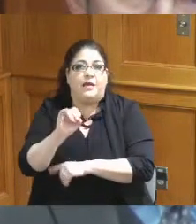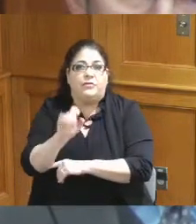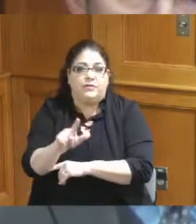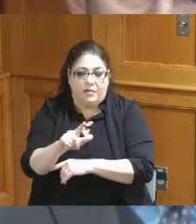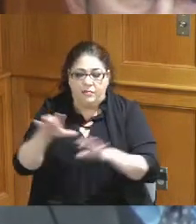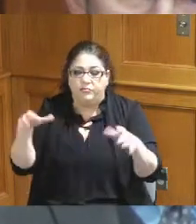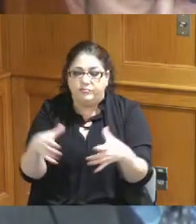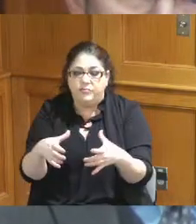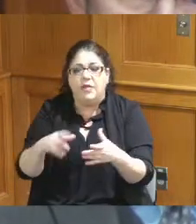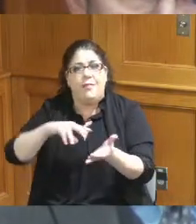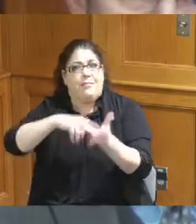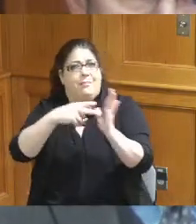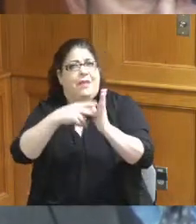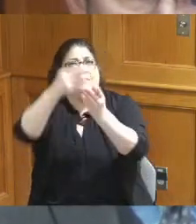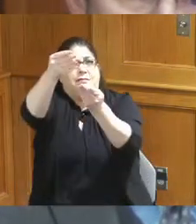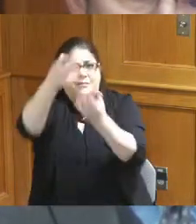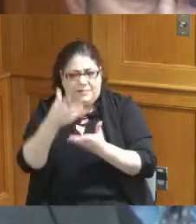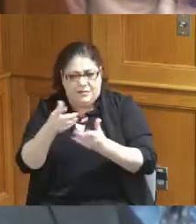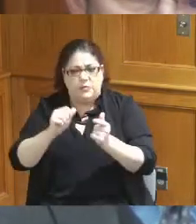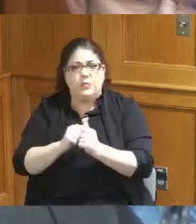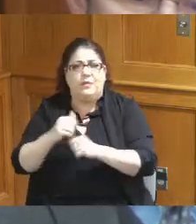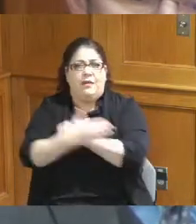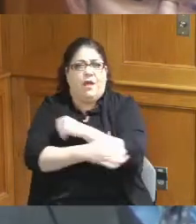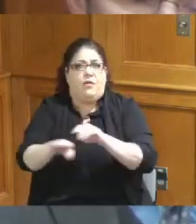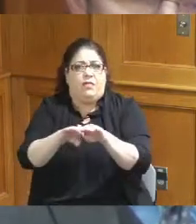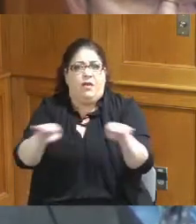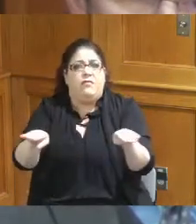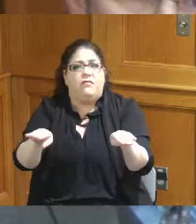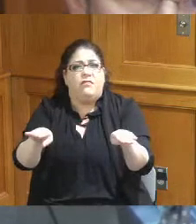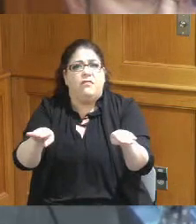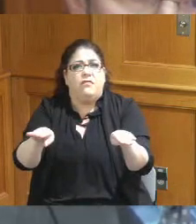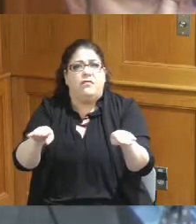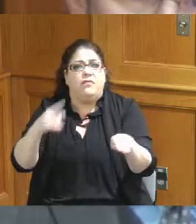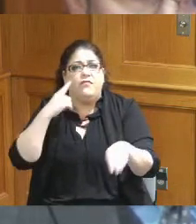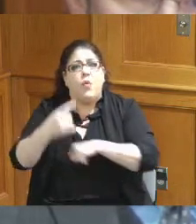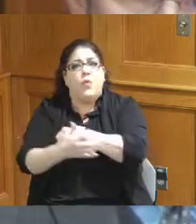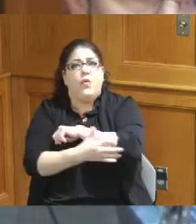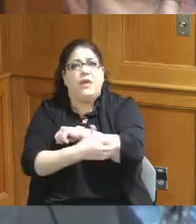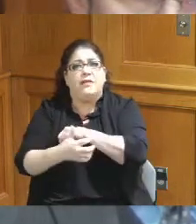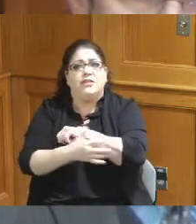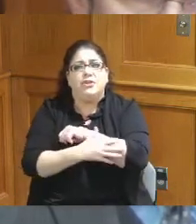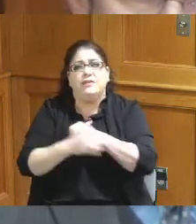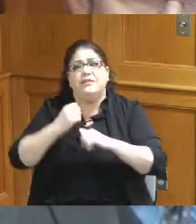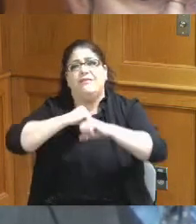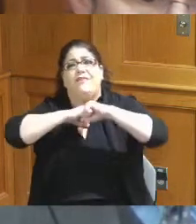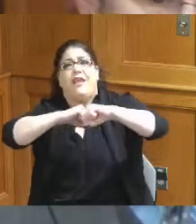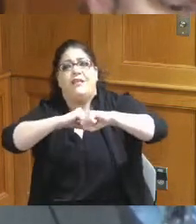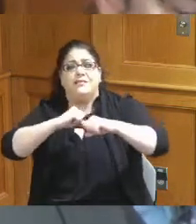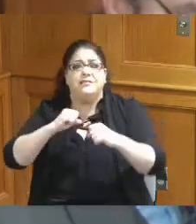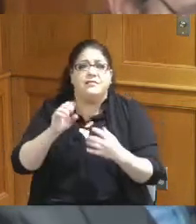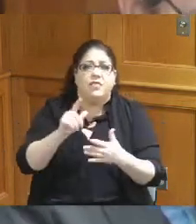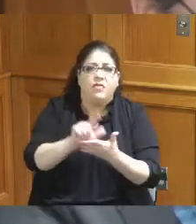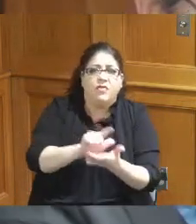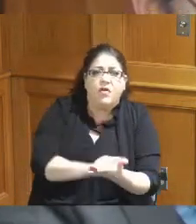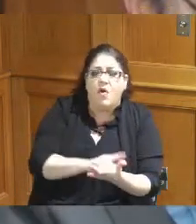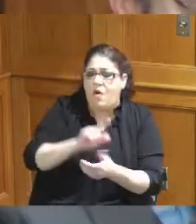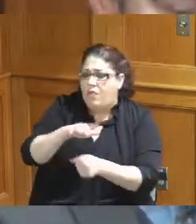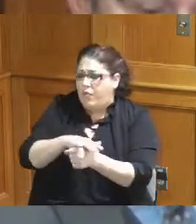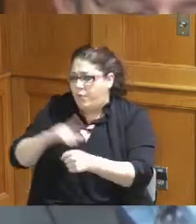means to counties related to Indigent defense jail construction local government fund Next